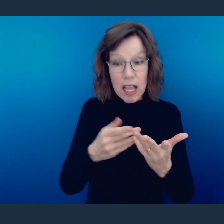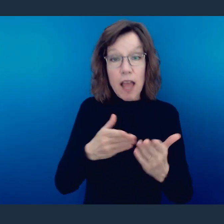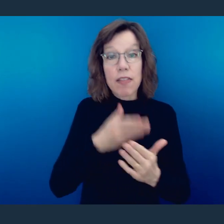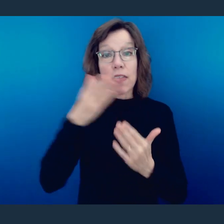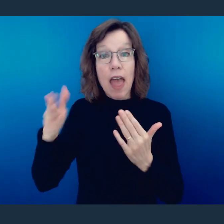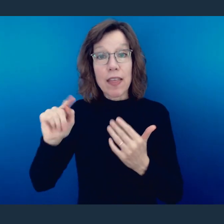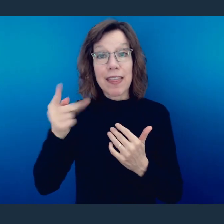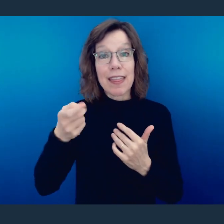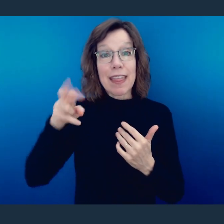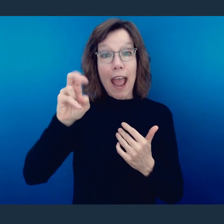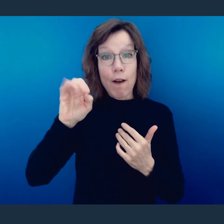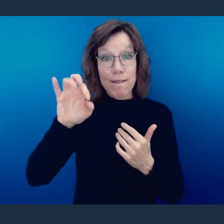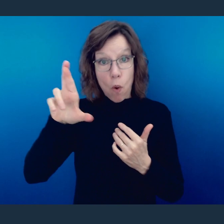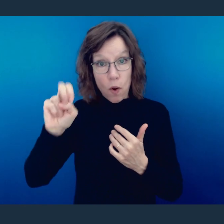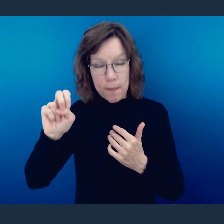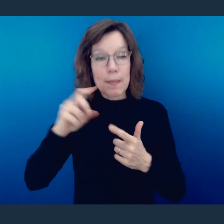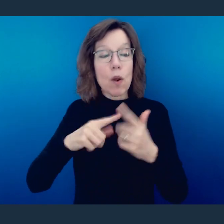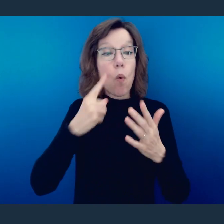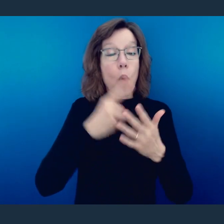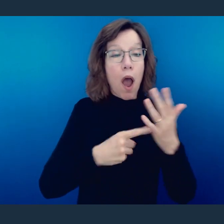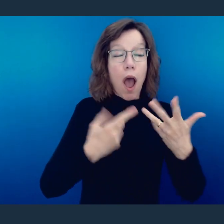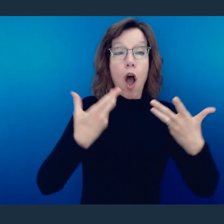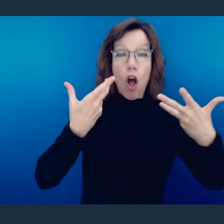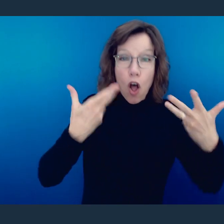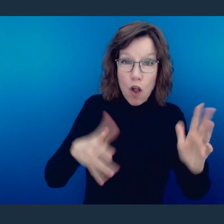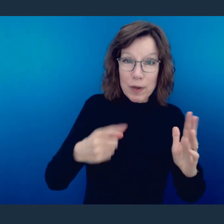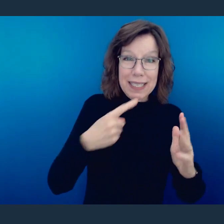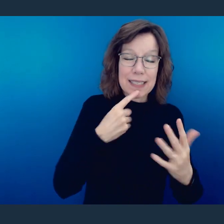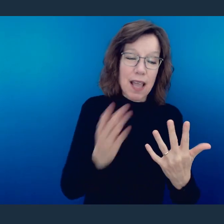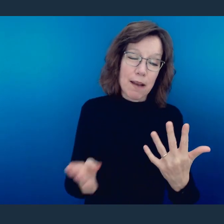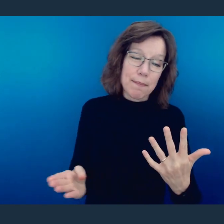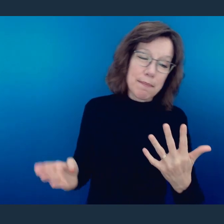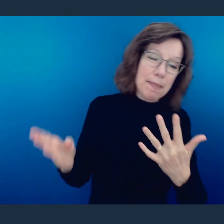"therefore." Therefore, in light of what has just been said. Therefore, in light of all